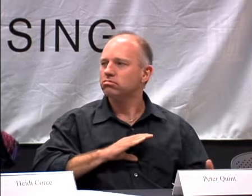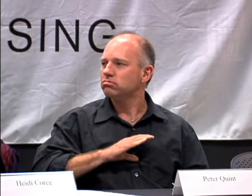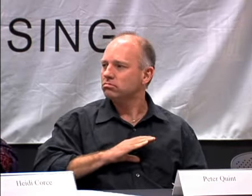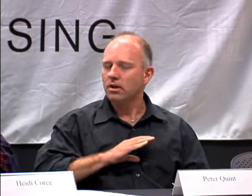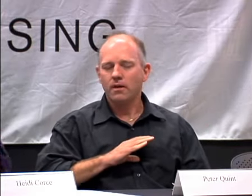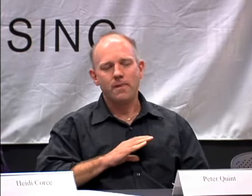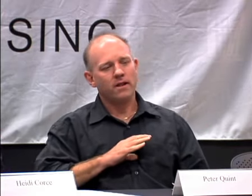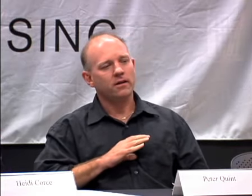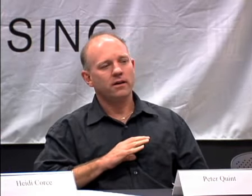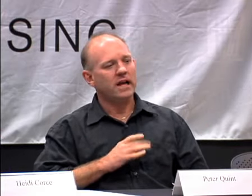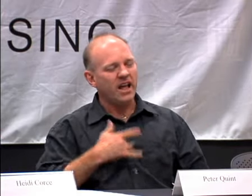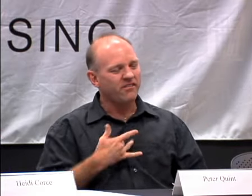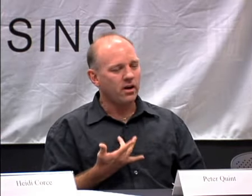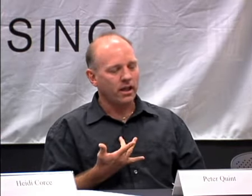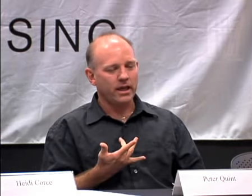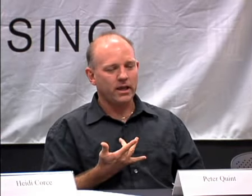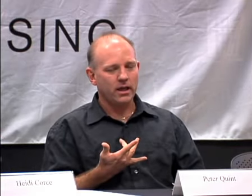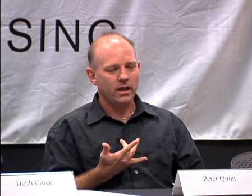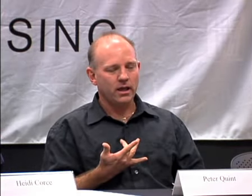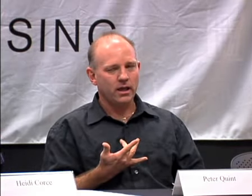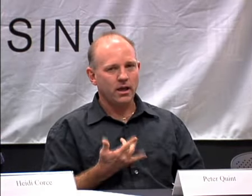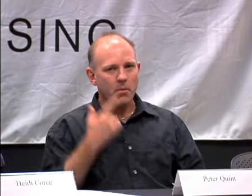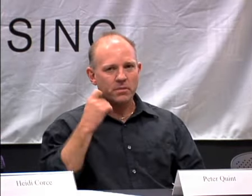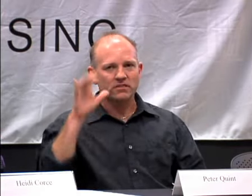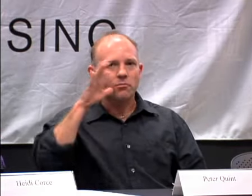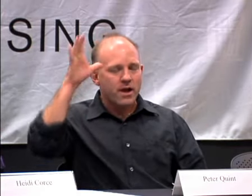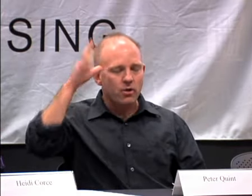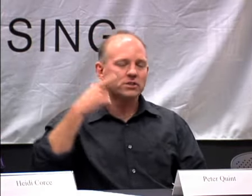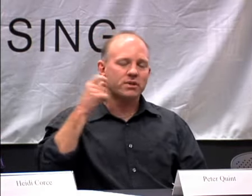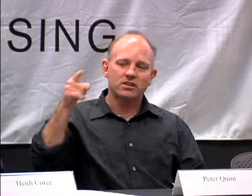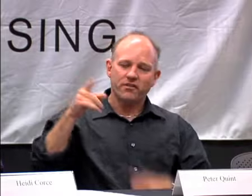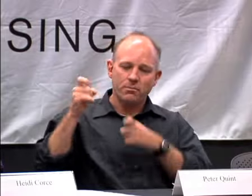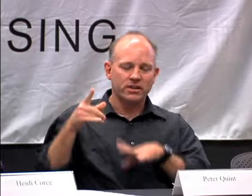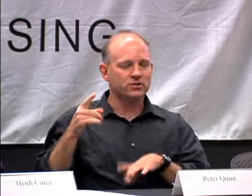THEY WERE STARVING FOR LANGUAGE. THEY WANTED THAT SELF-ESTEEM.